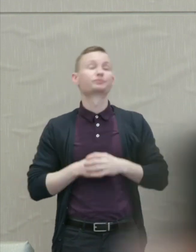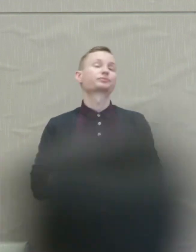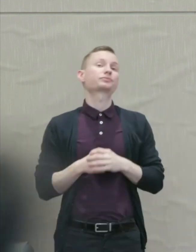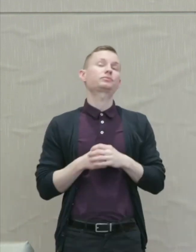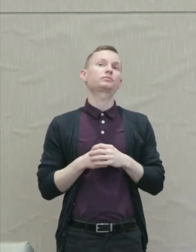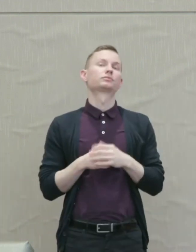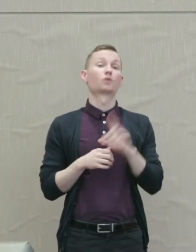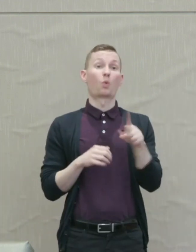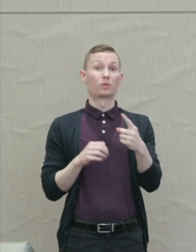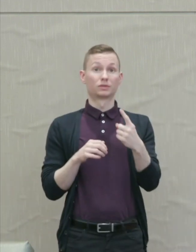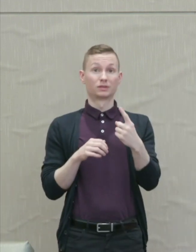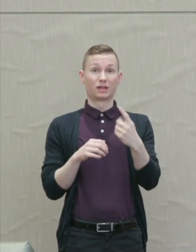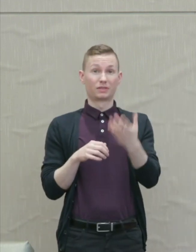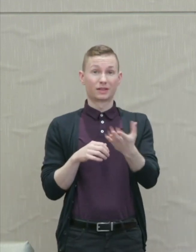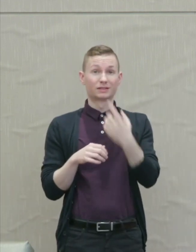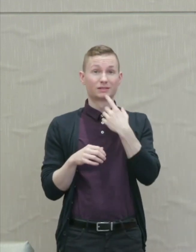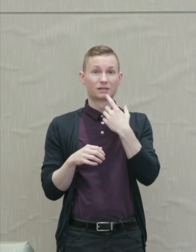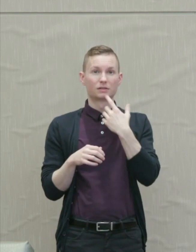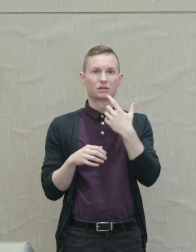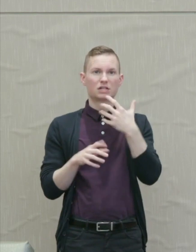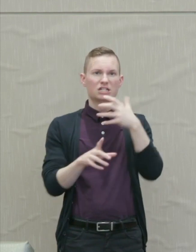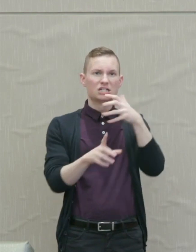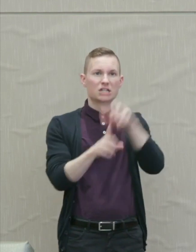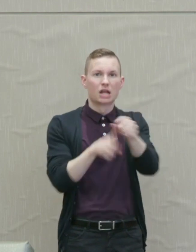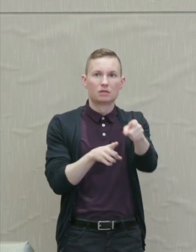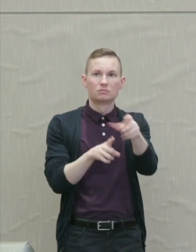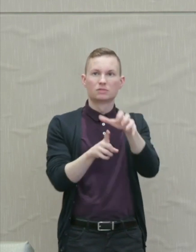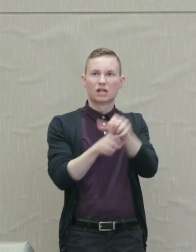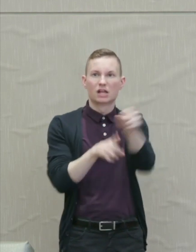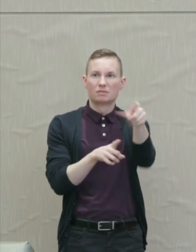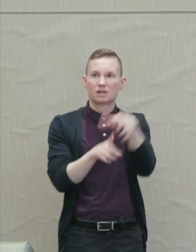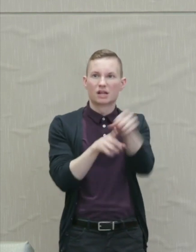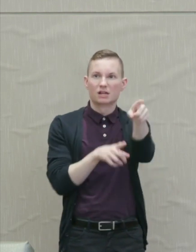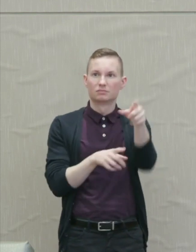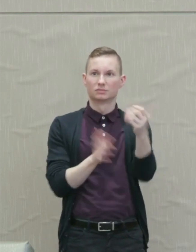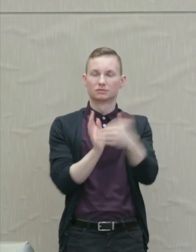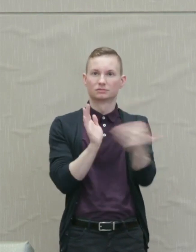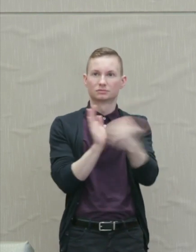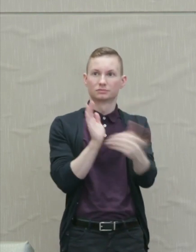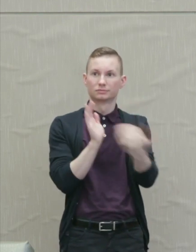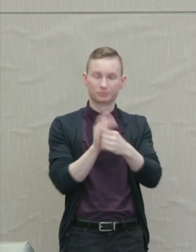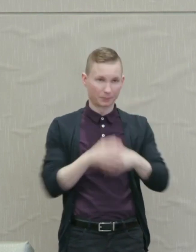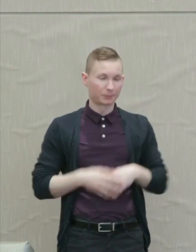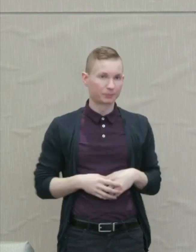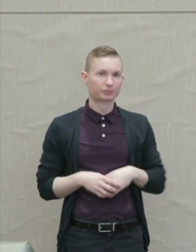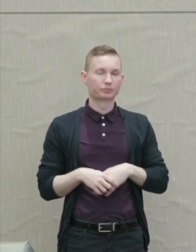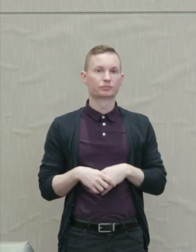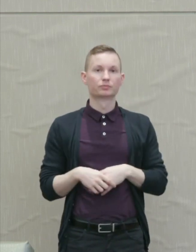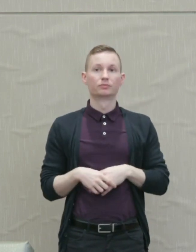only words at first are, "Get him. Get him. Get him."